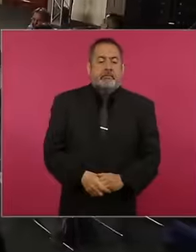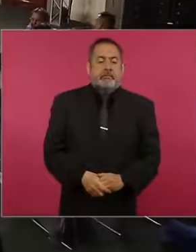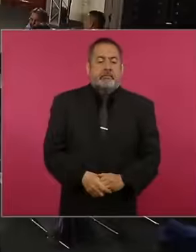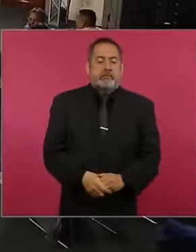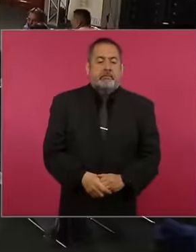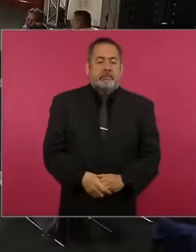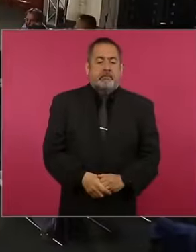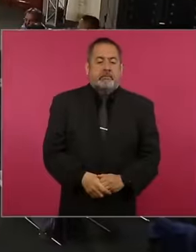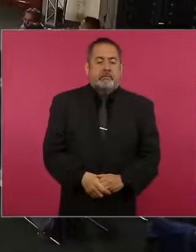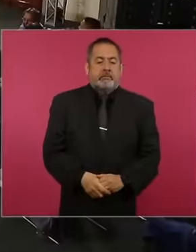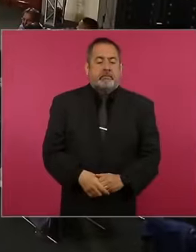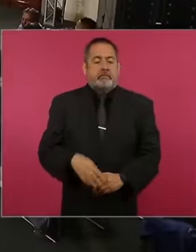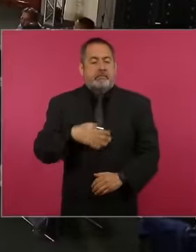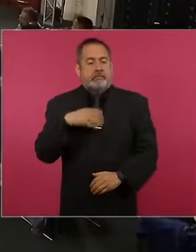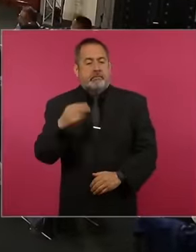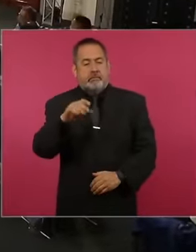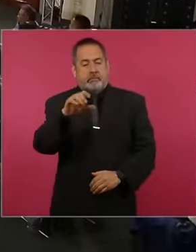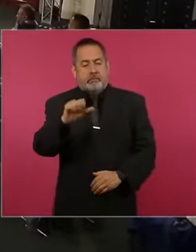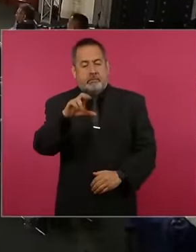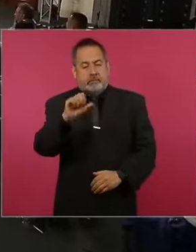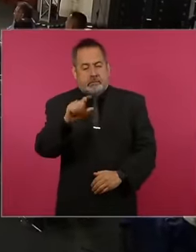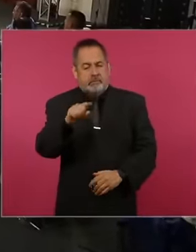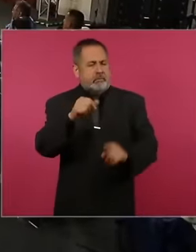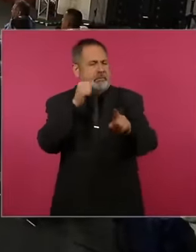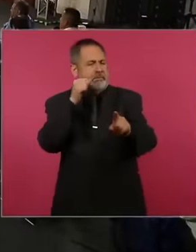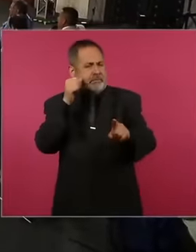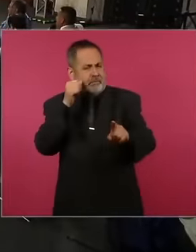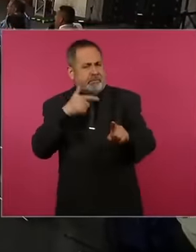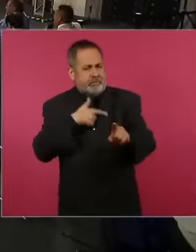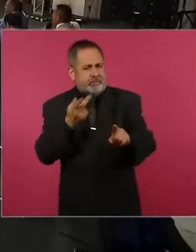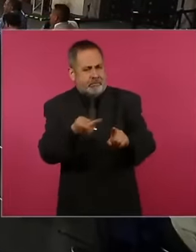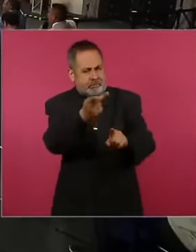this side came out very well Carlos Guzmán yesterday I was just asking him this President López Obrador,